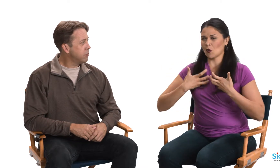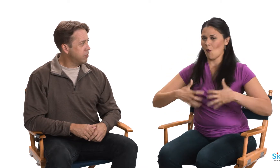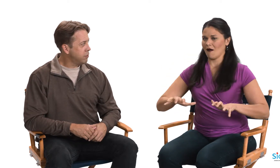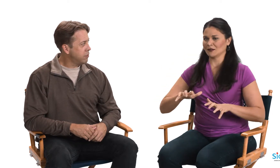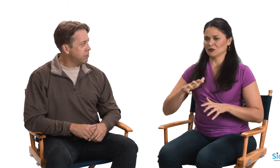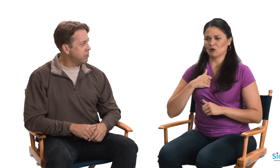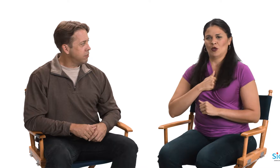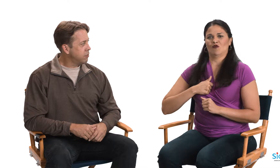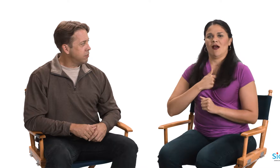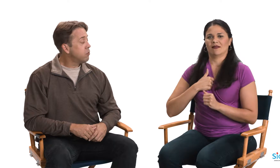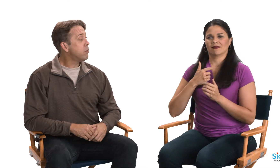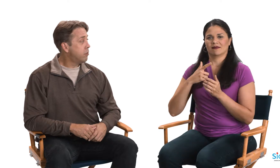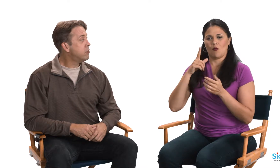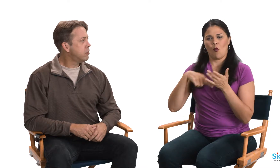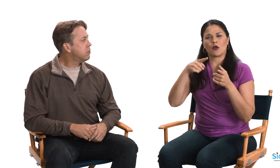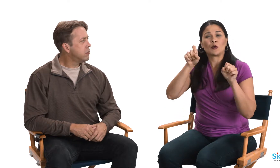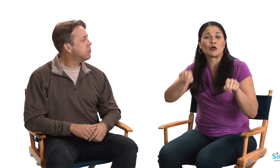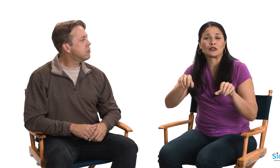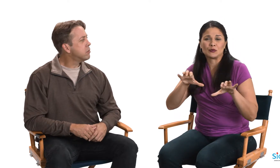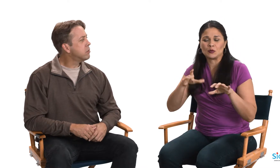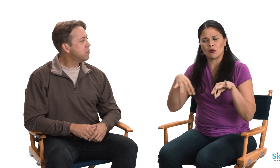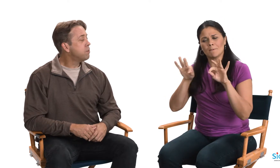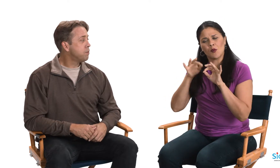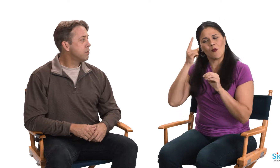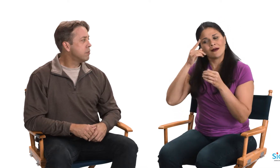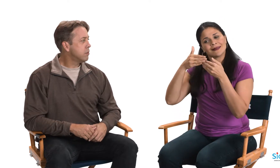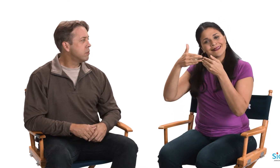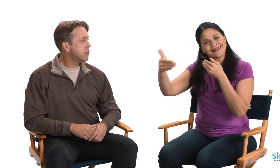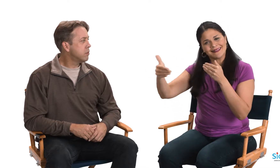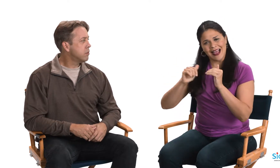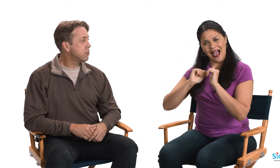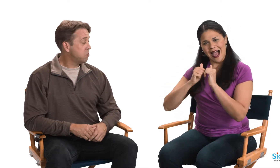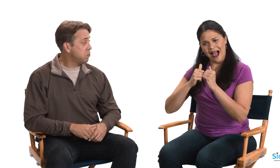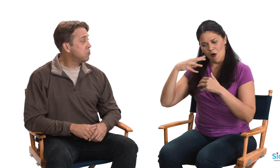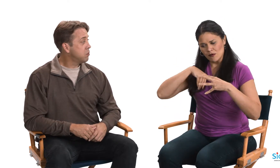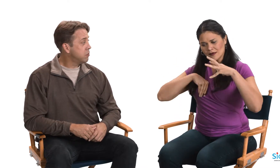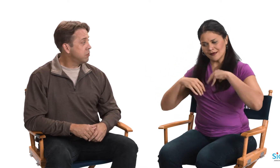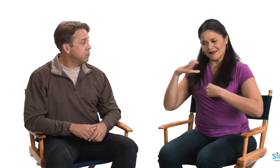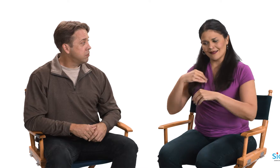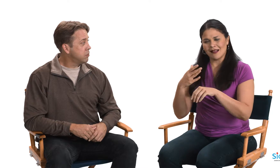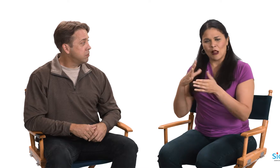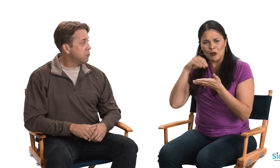You don't want to do that. You don't want any regrets. So do what's important to you, and keep going. Take everything in.